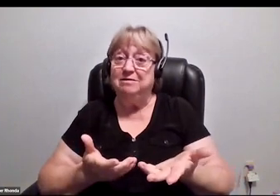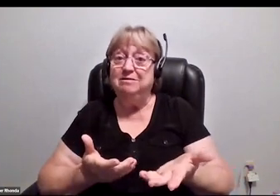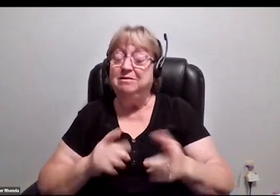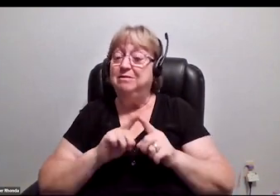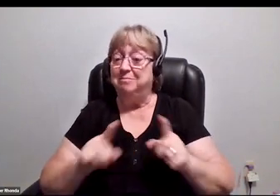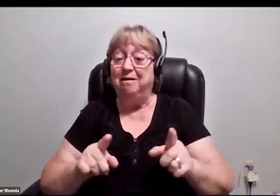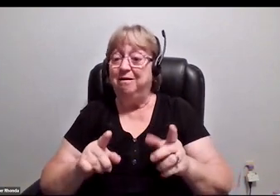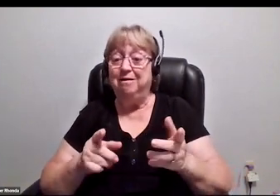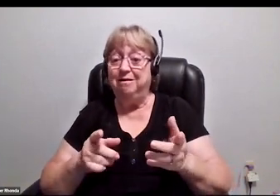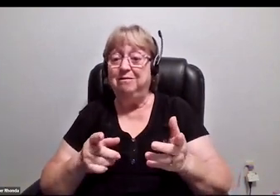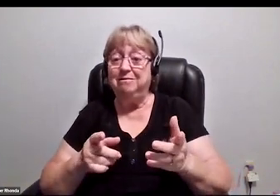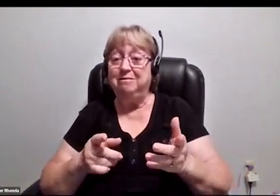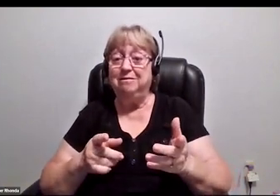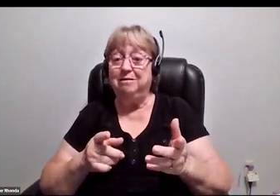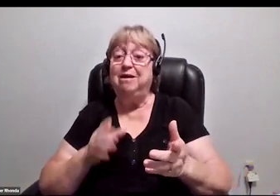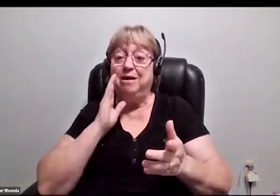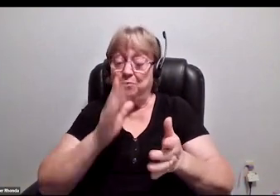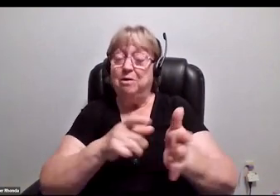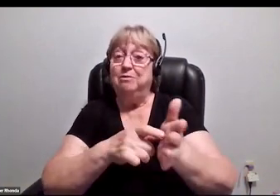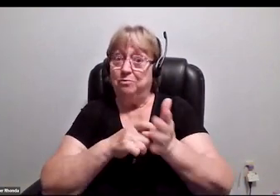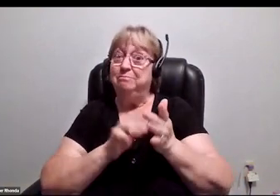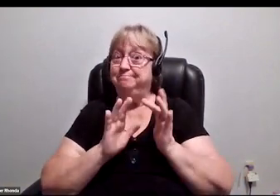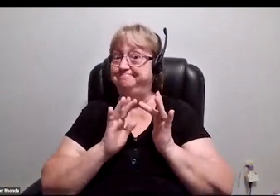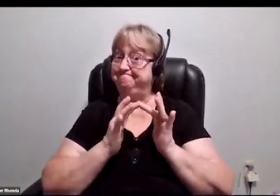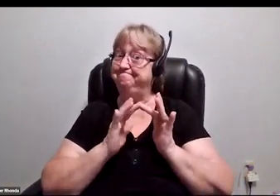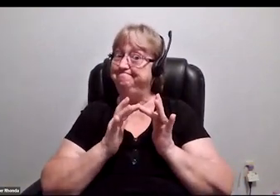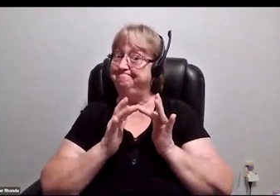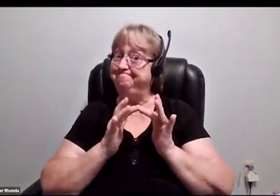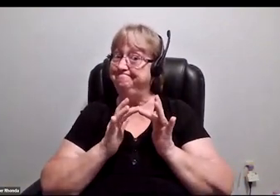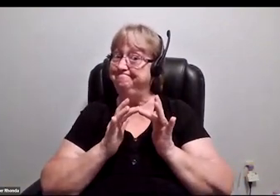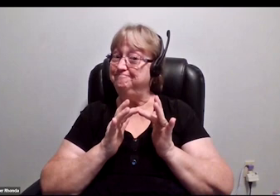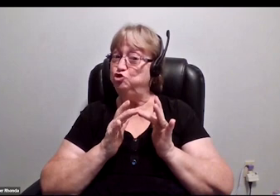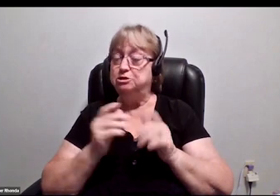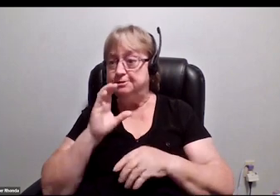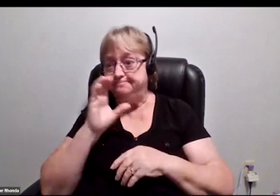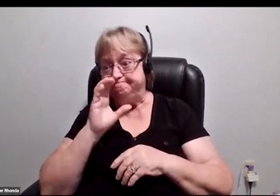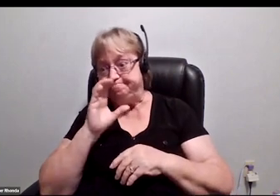but if anything, it will require the internet. Just getting online and looking stuff up.